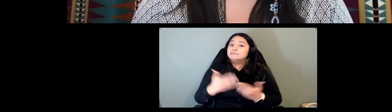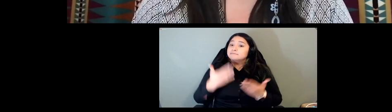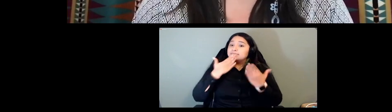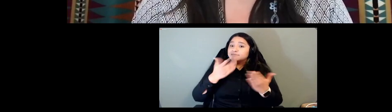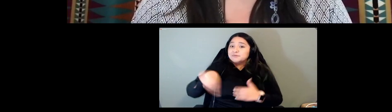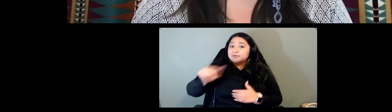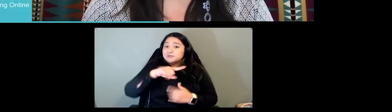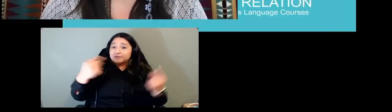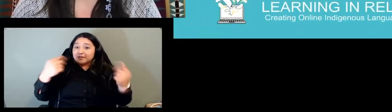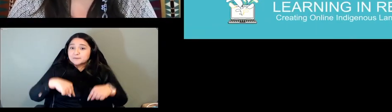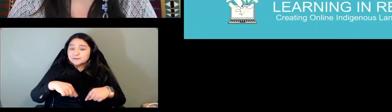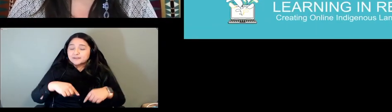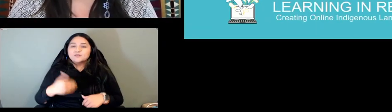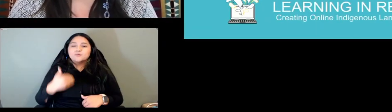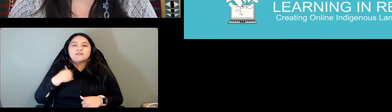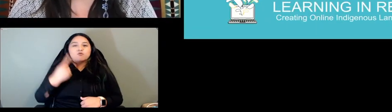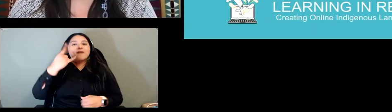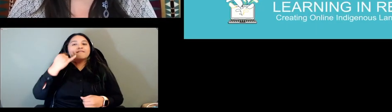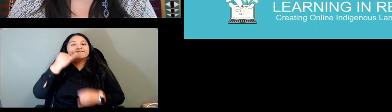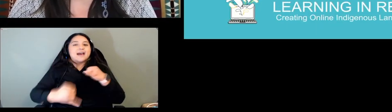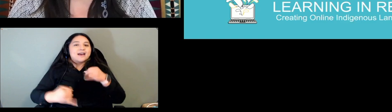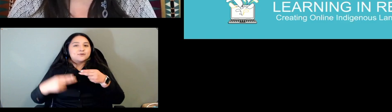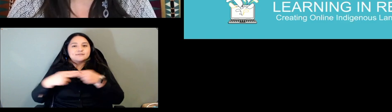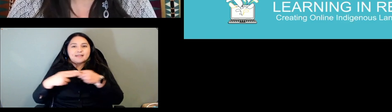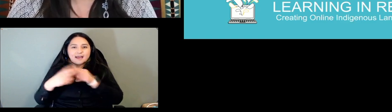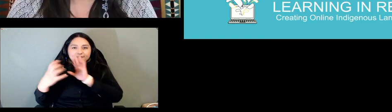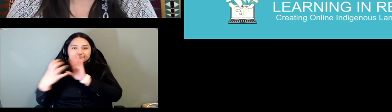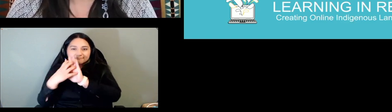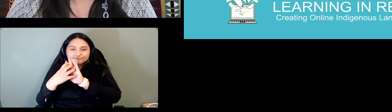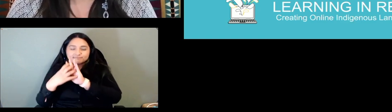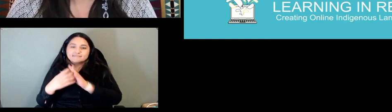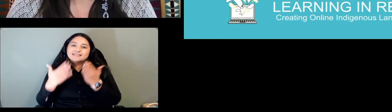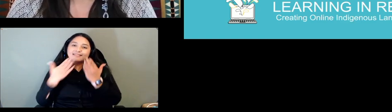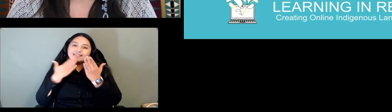we have a final slide that shares words of thanks in the languages of our presenters